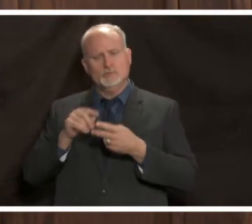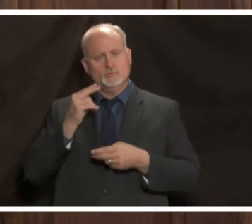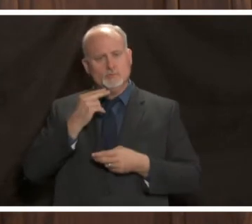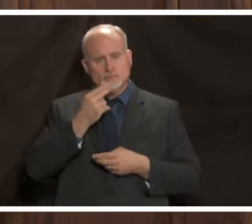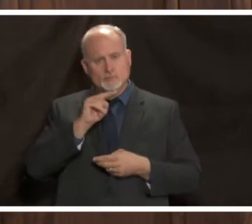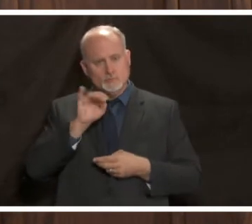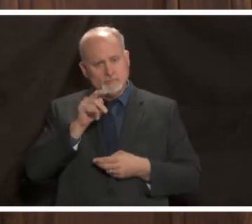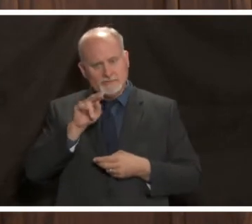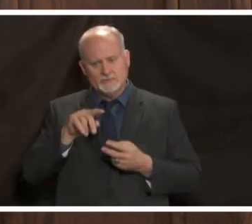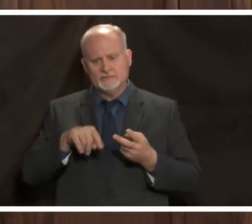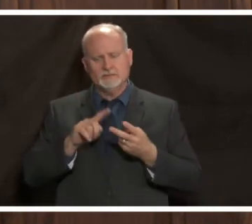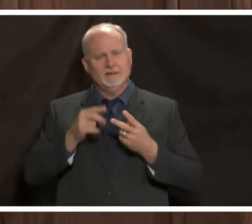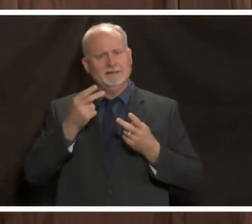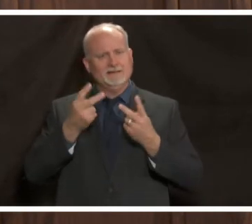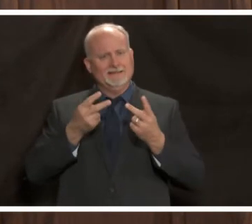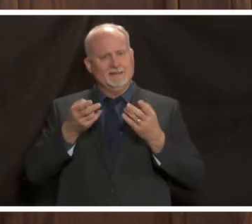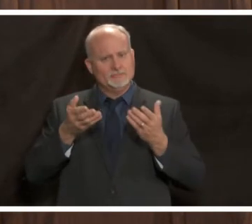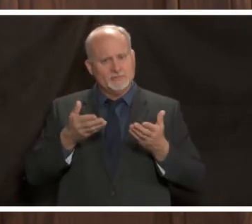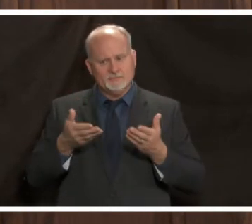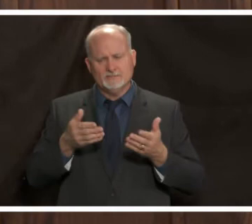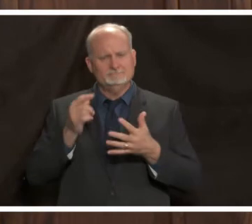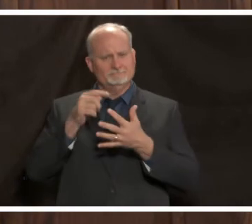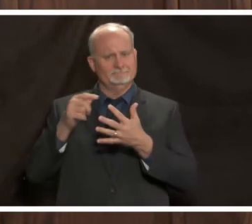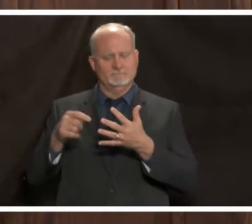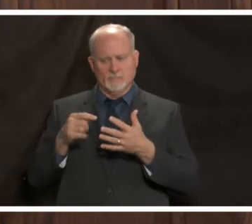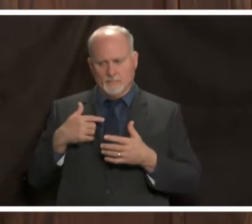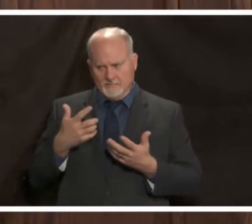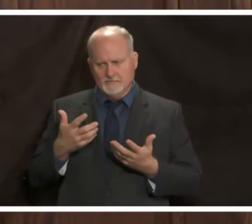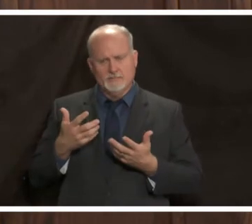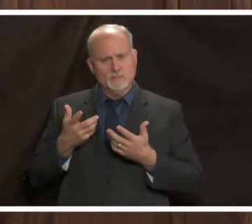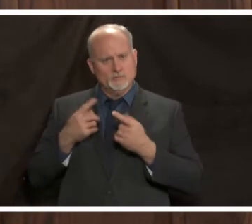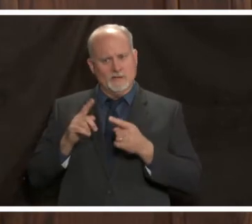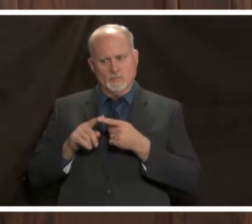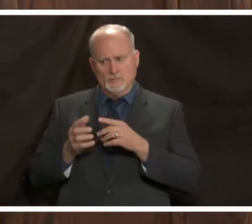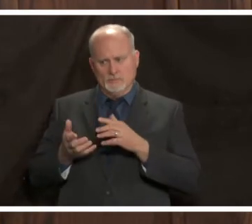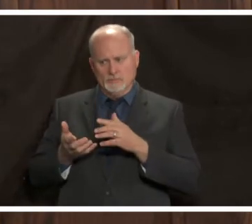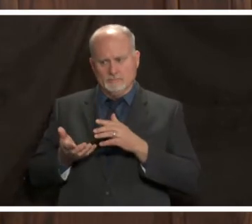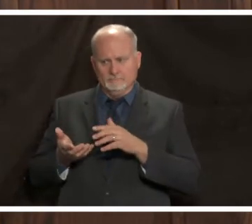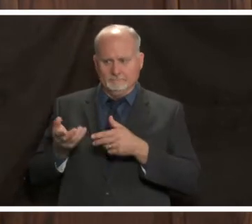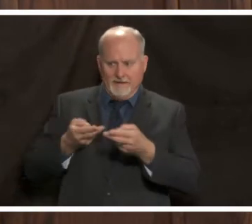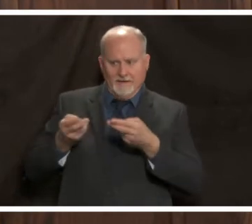guest services lots of different areas where we've really been trying to increase staffing because we